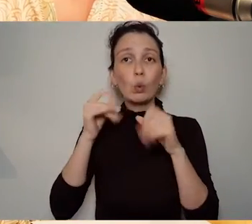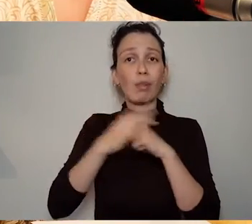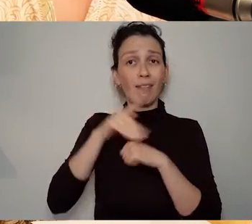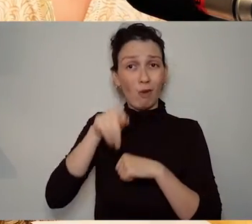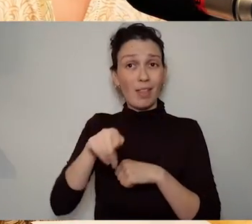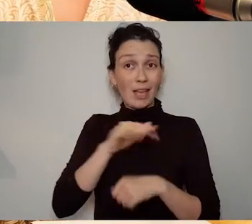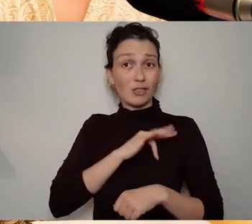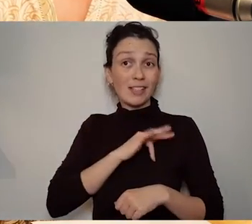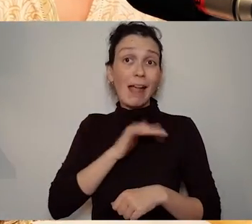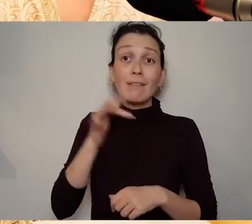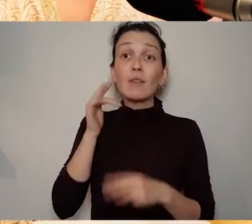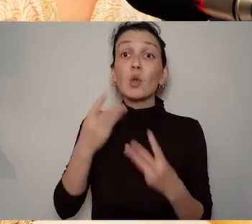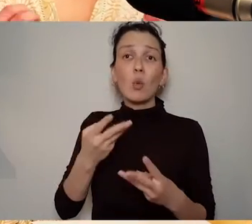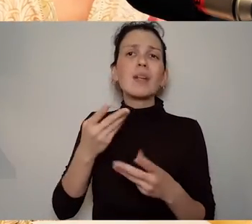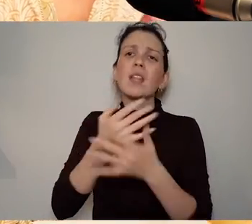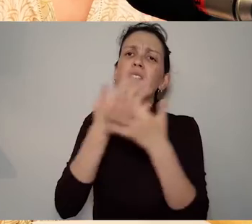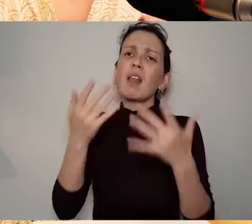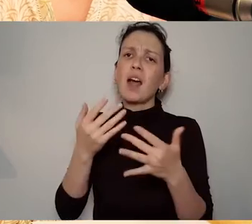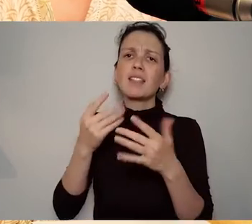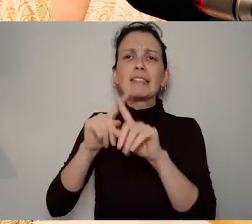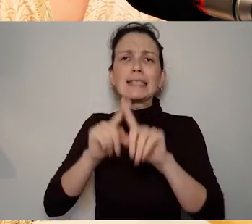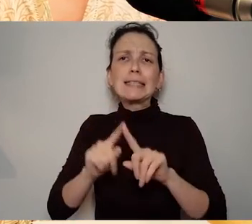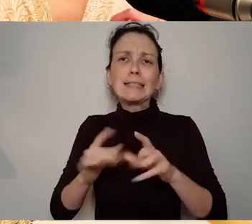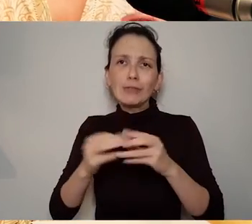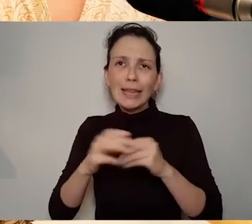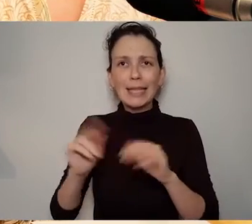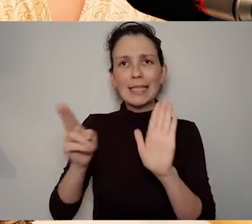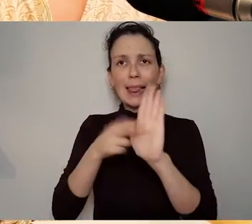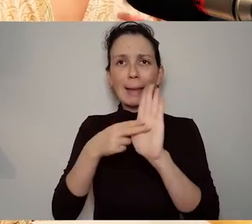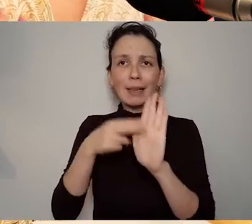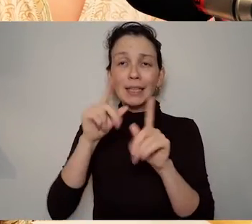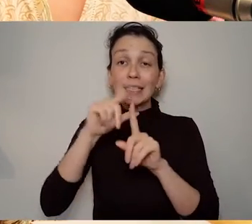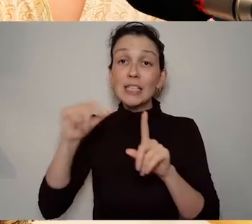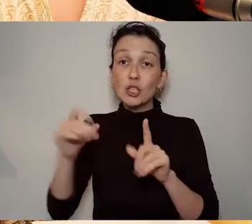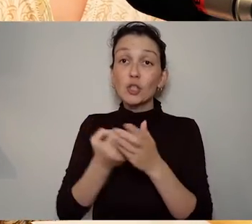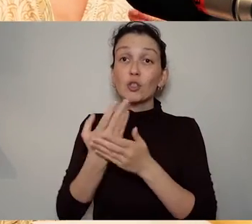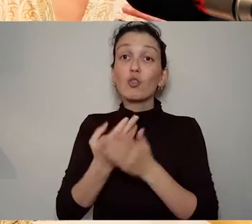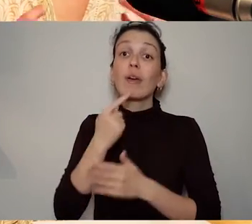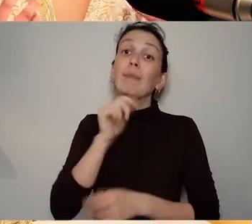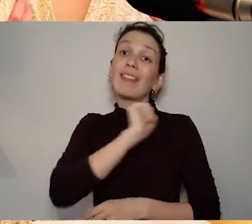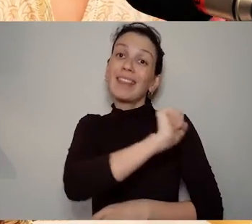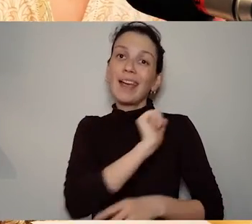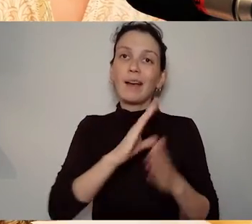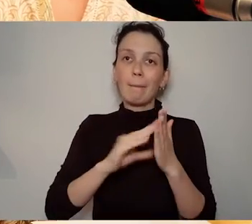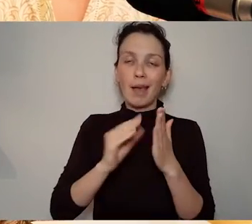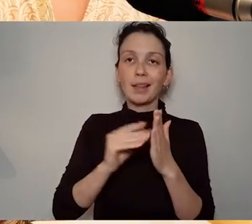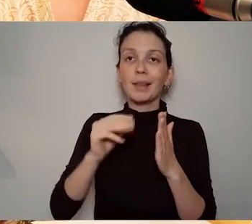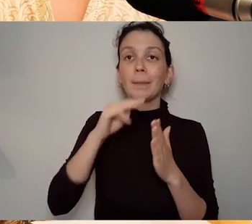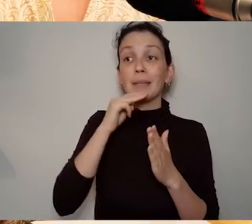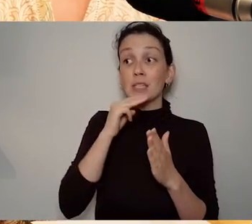into a room you will get those participants to tell a story and so they write this story down